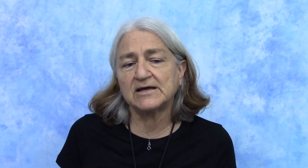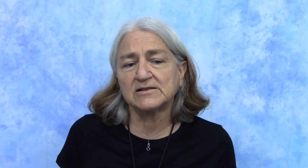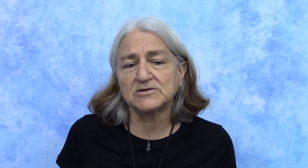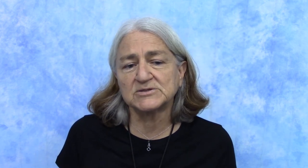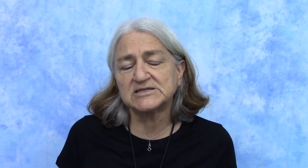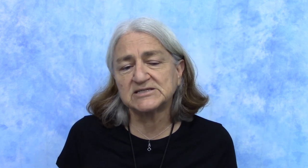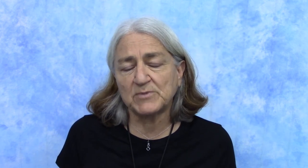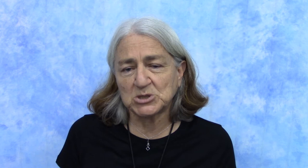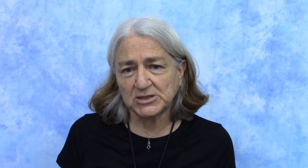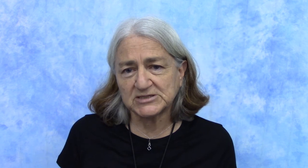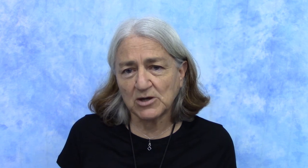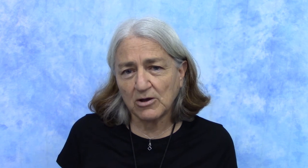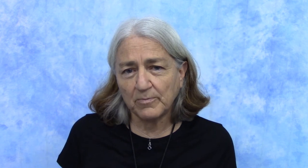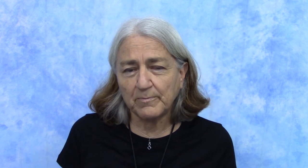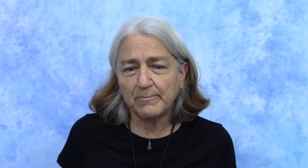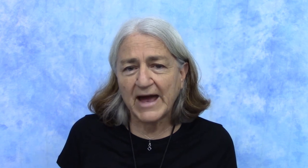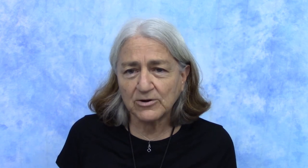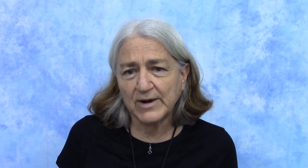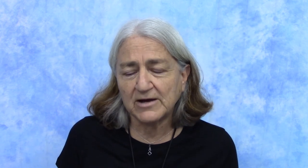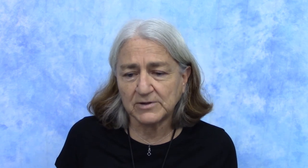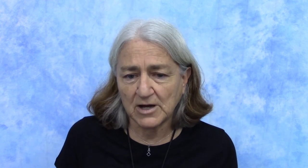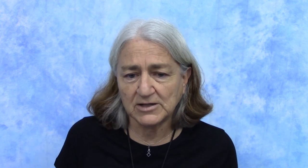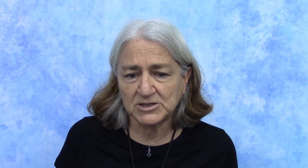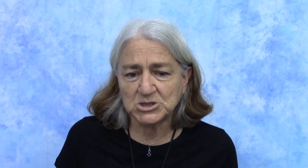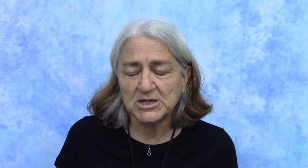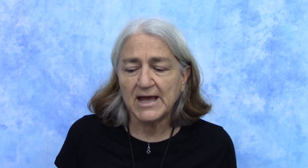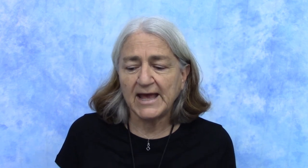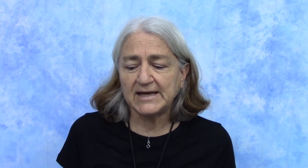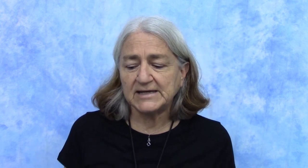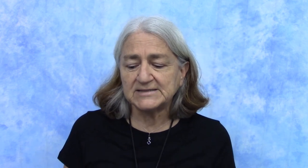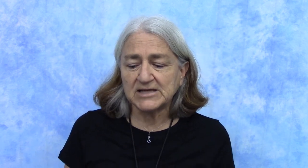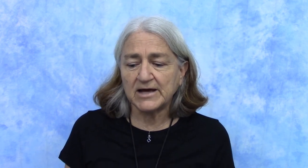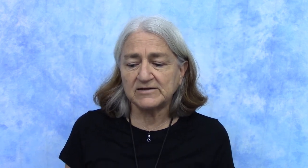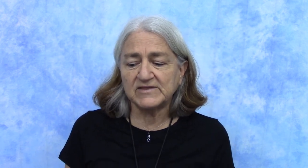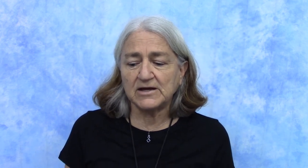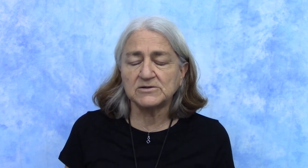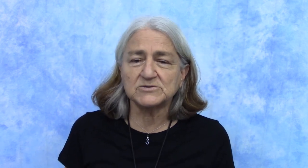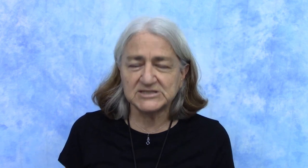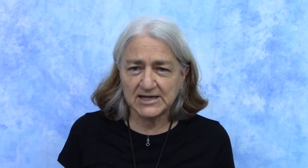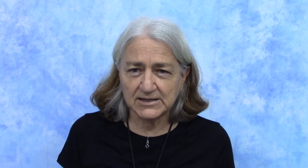literacy specialists call background knowledge. And it's kind of the understanding they're